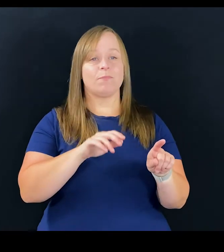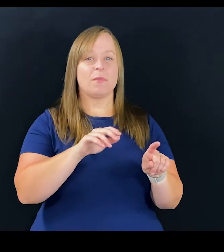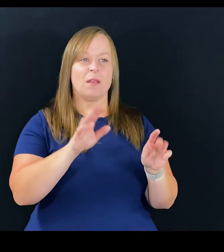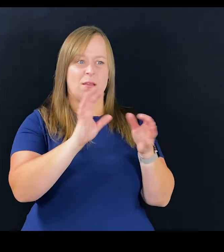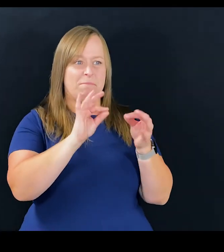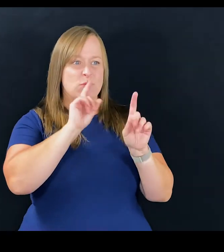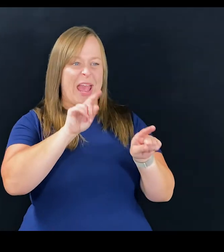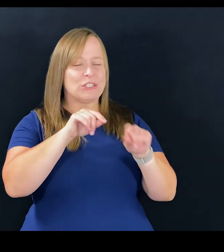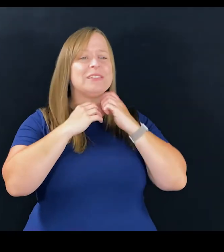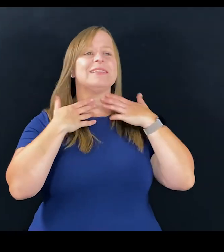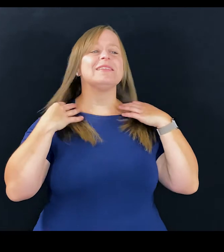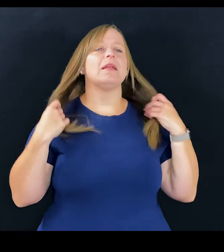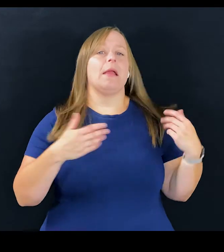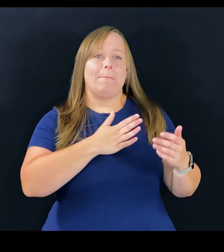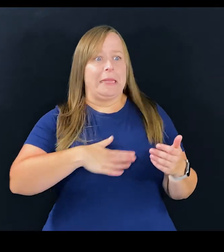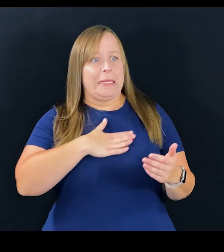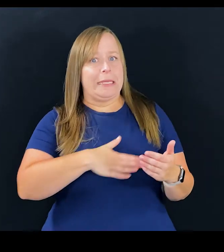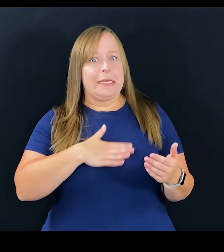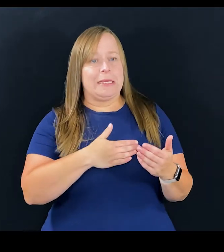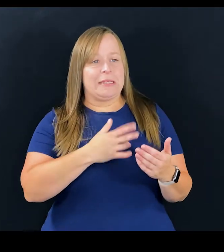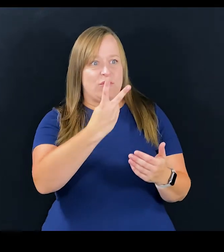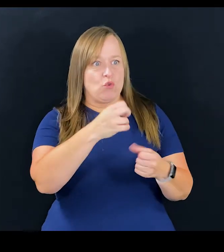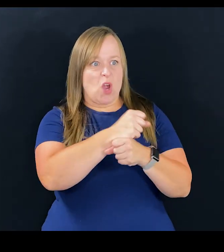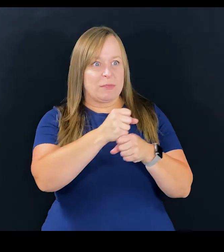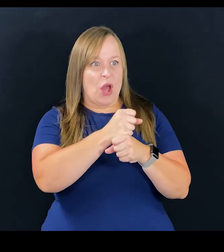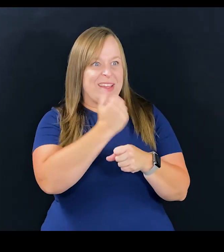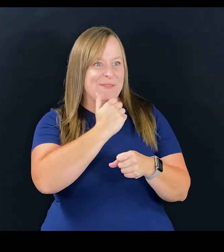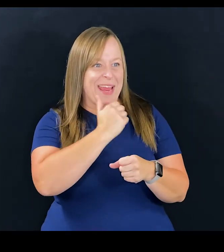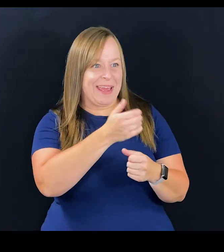A couple of reactions, one, please keep having two cups of coffee a day.